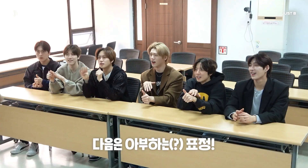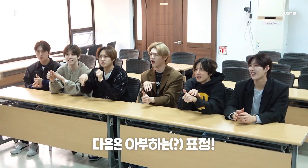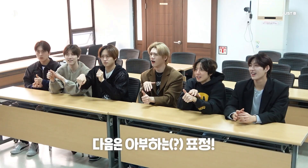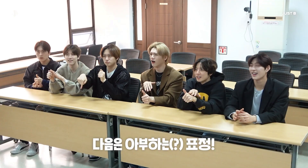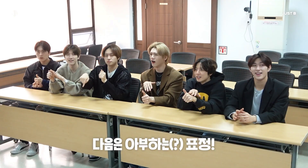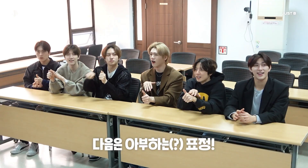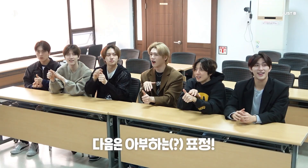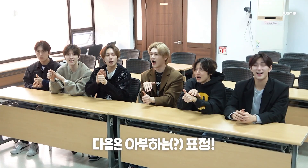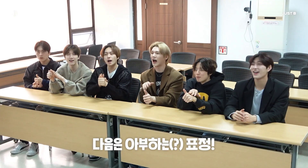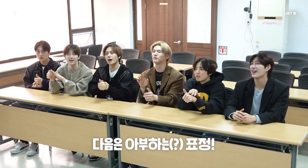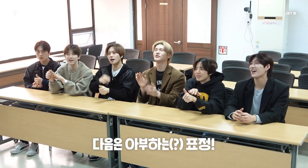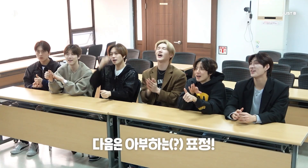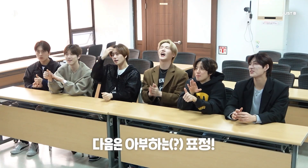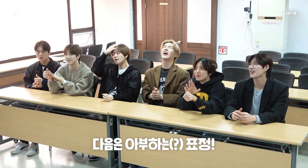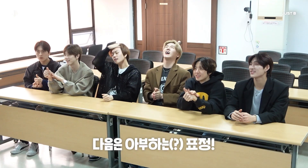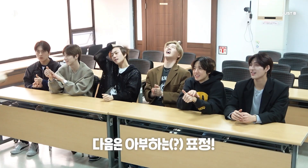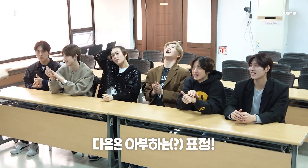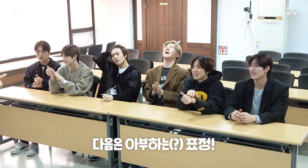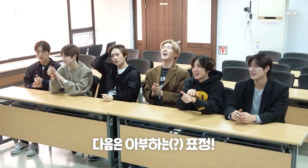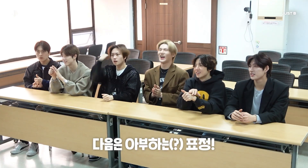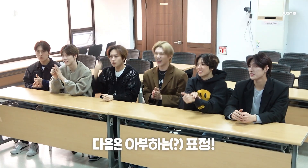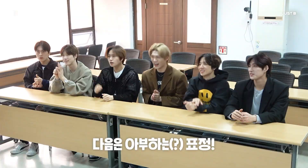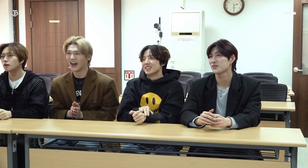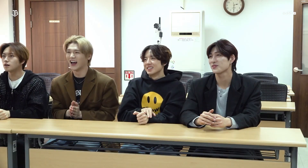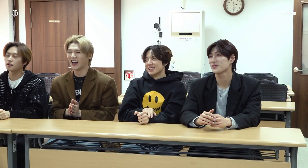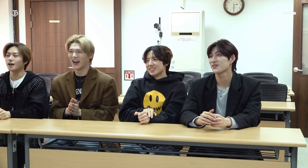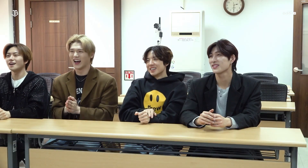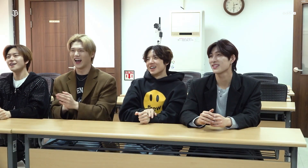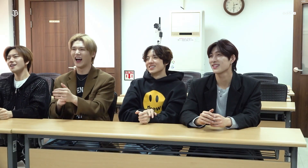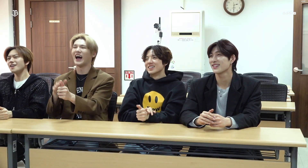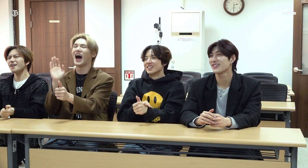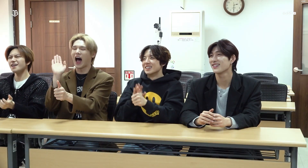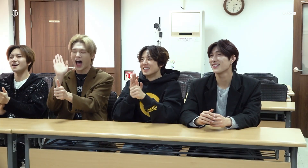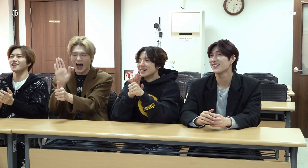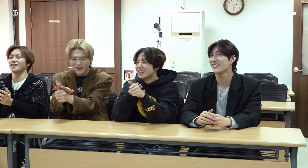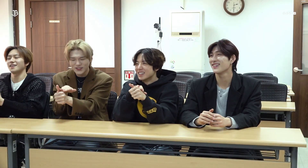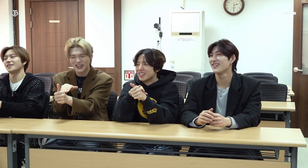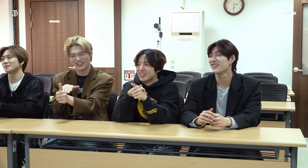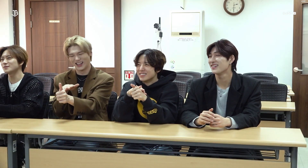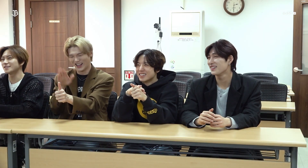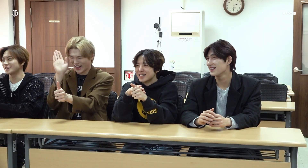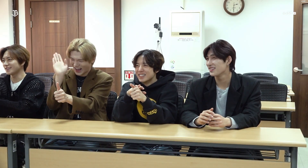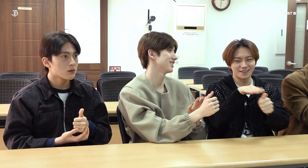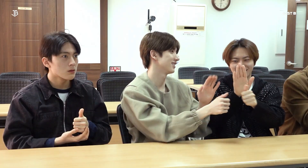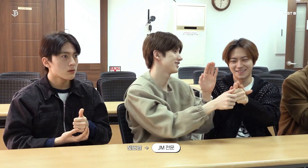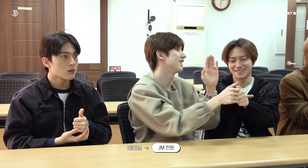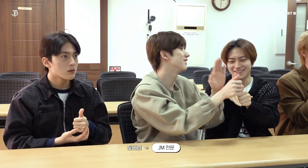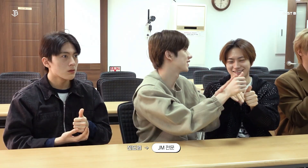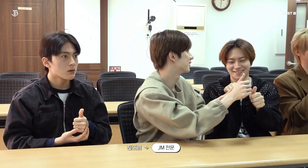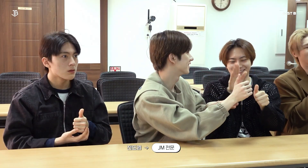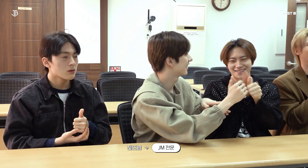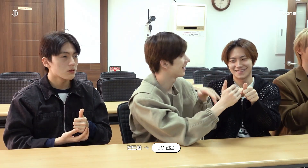[Next is flattering (?) face!] - 'To flatter' - Oh~ flatter Oh, 'to flatter' It's JM's specialty